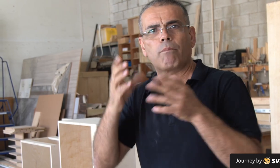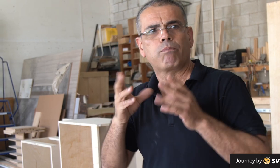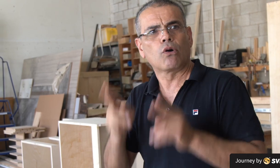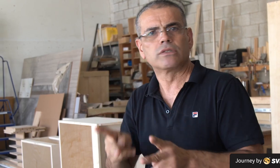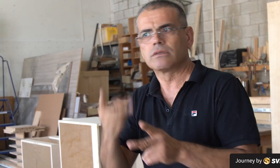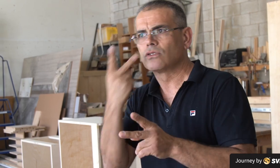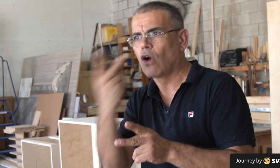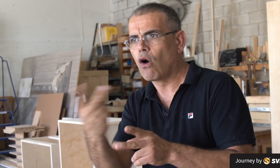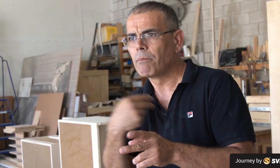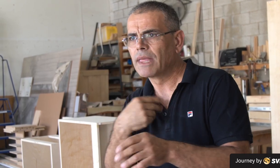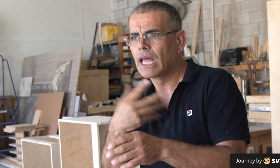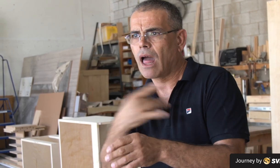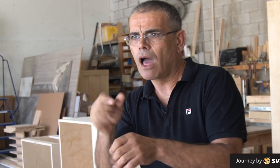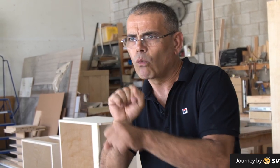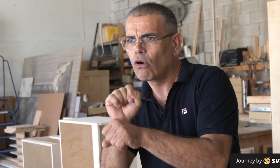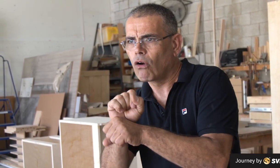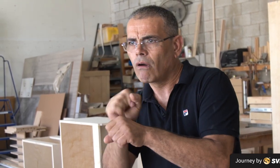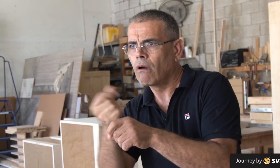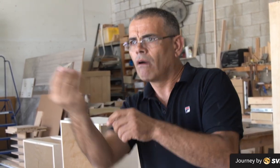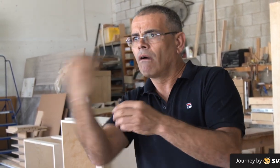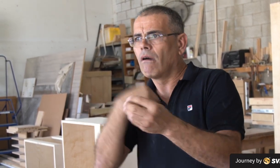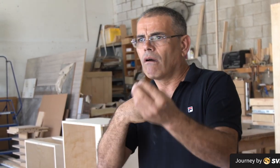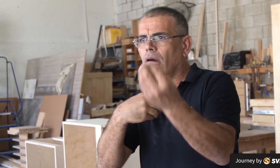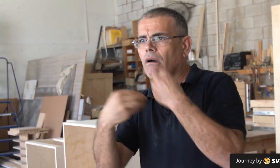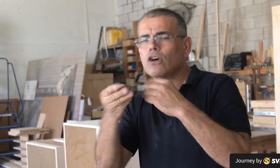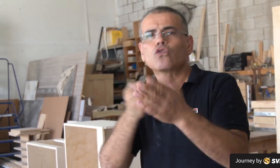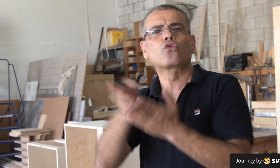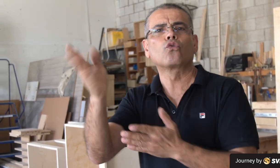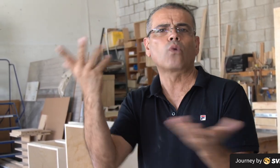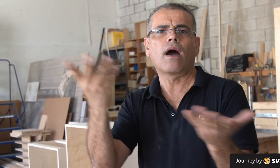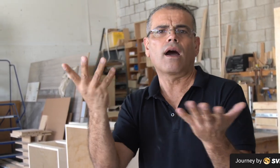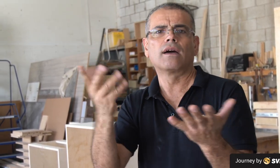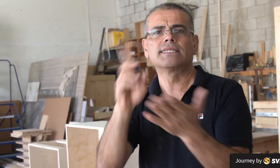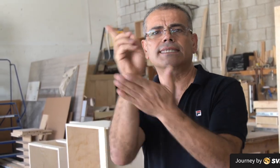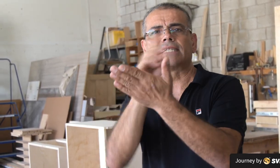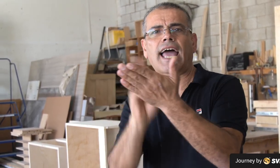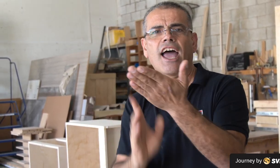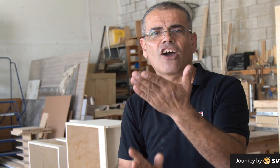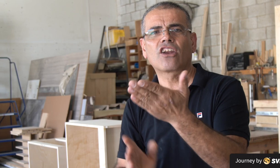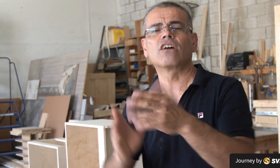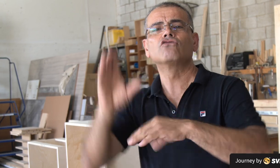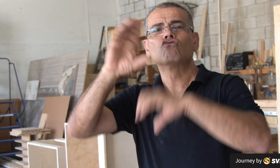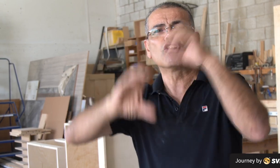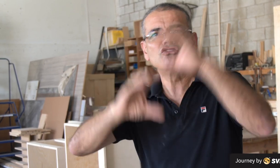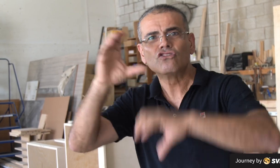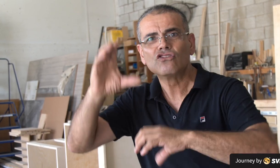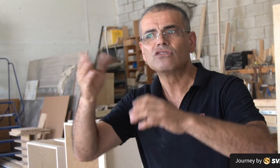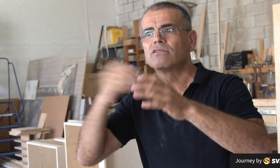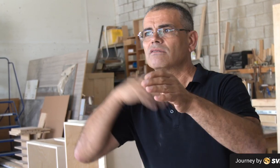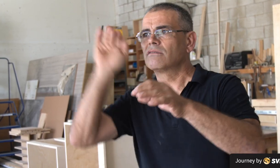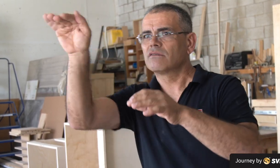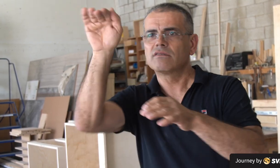After time, we added one person who saw what we did and liked it. He worked with us as a designer in construction